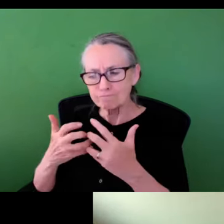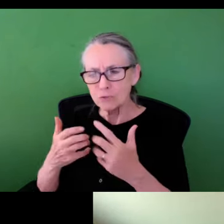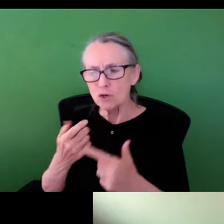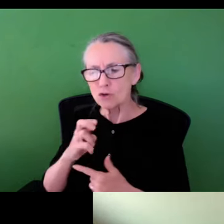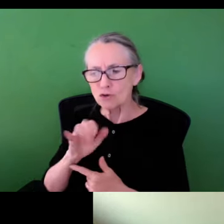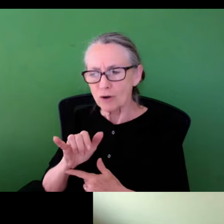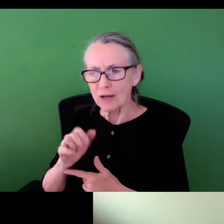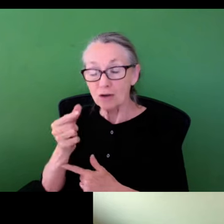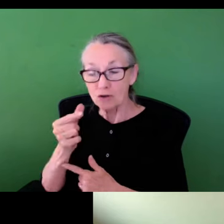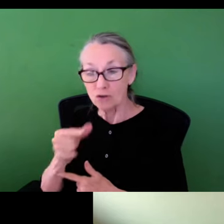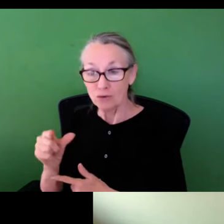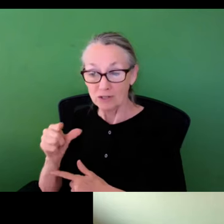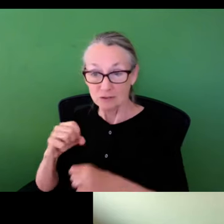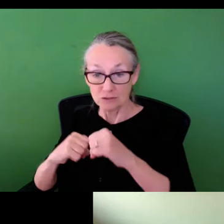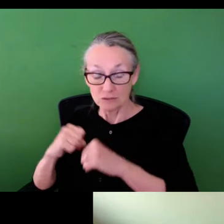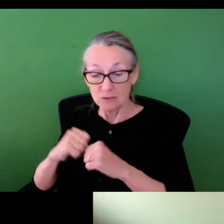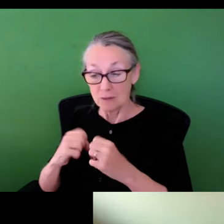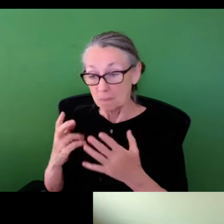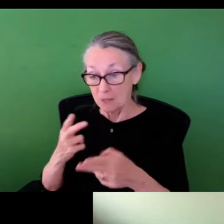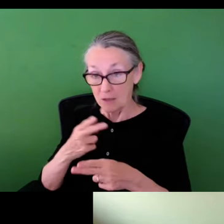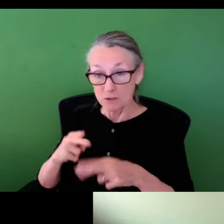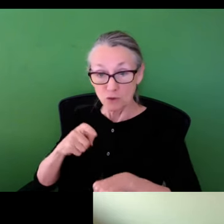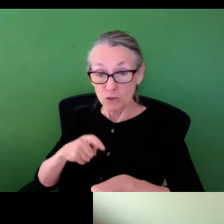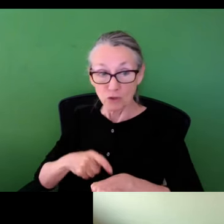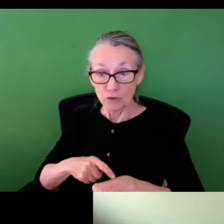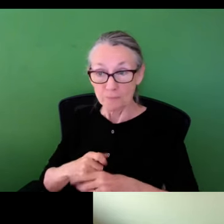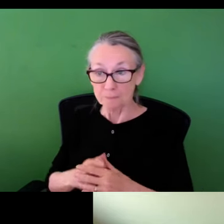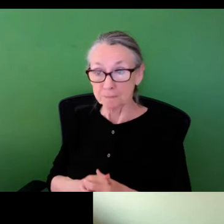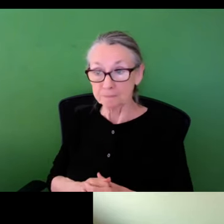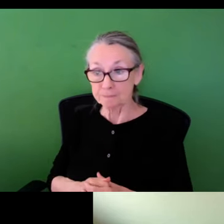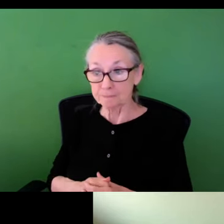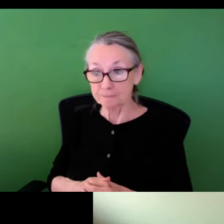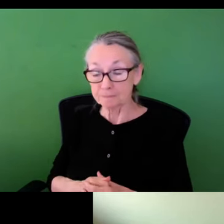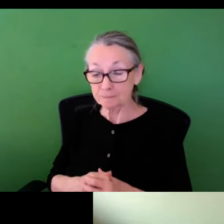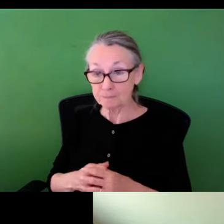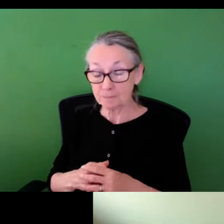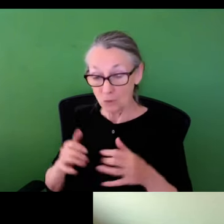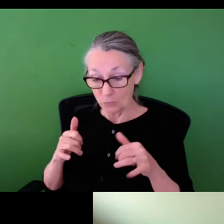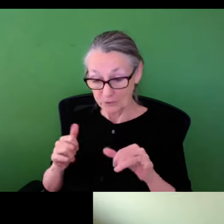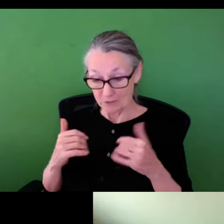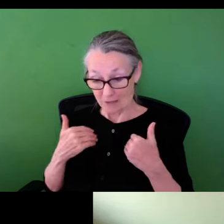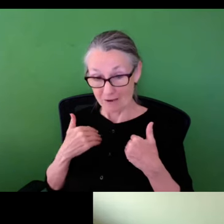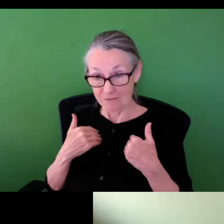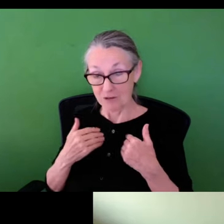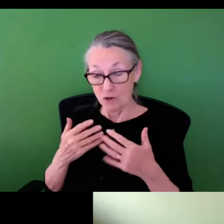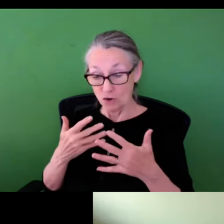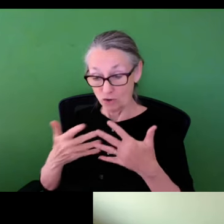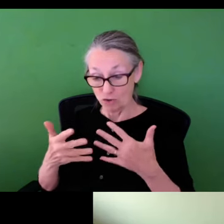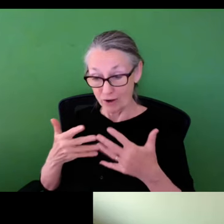Michigan University talking about this approach too gray/green infrastructure. In the short-term, when